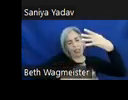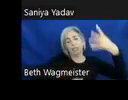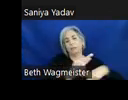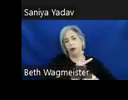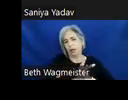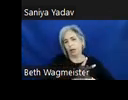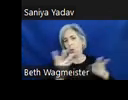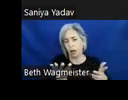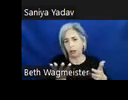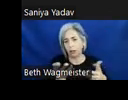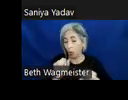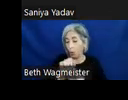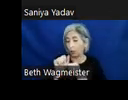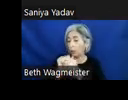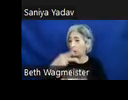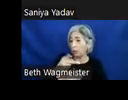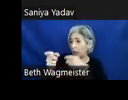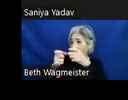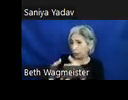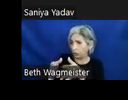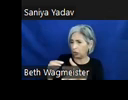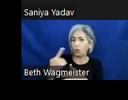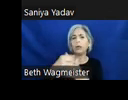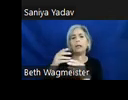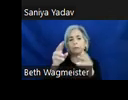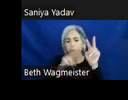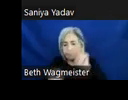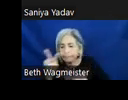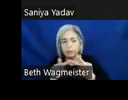While working with product manager, we examine the types of components that